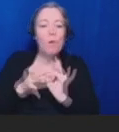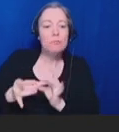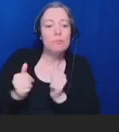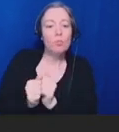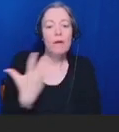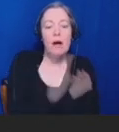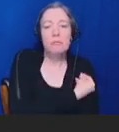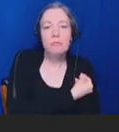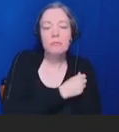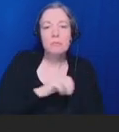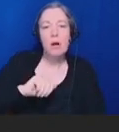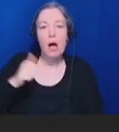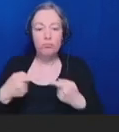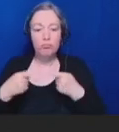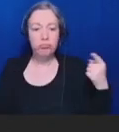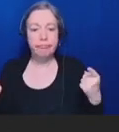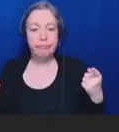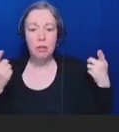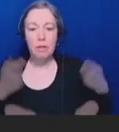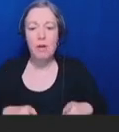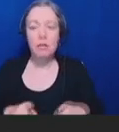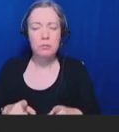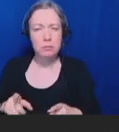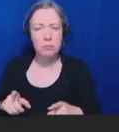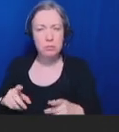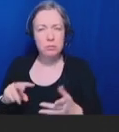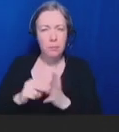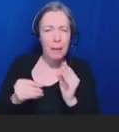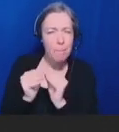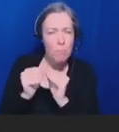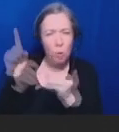Next slide, please.